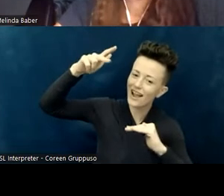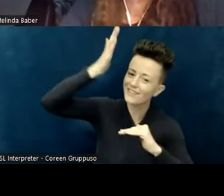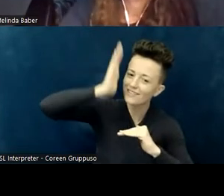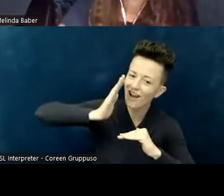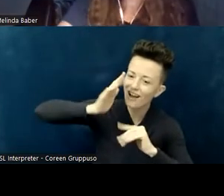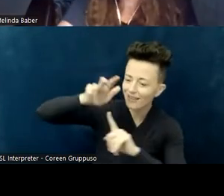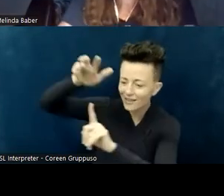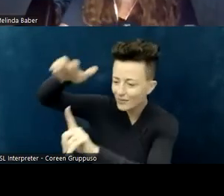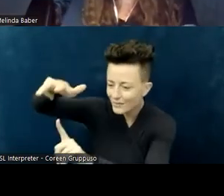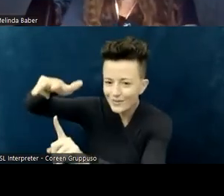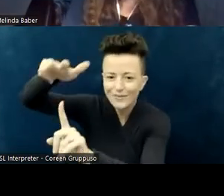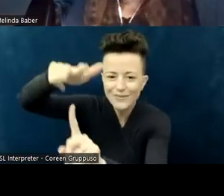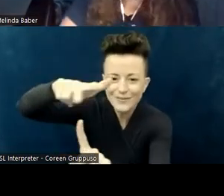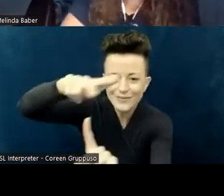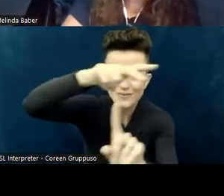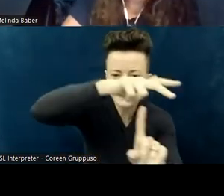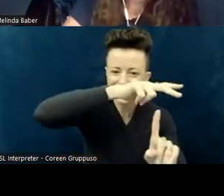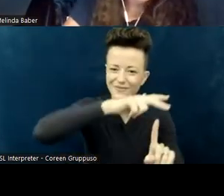And with that, I will turn it back over to Melinda.